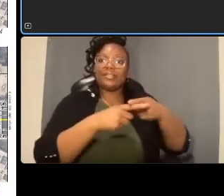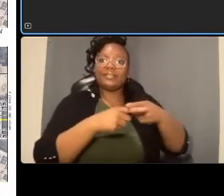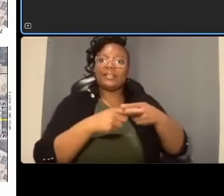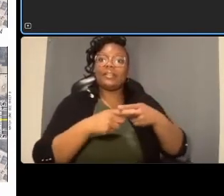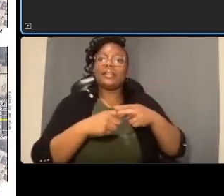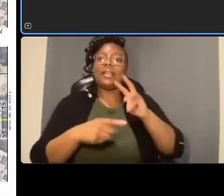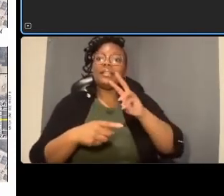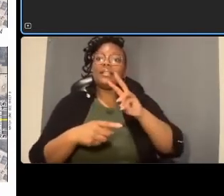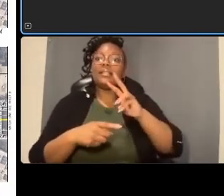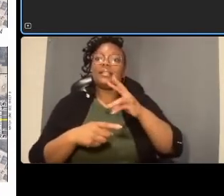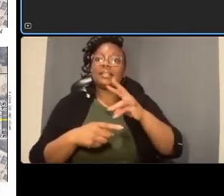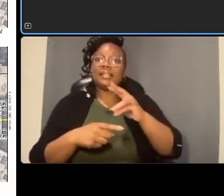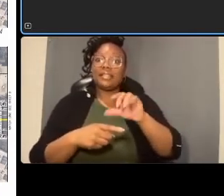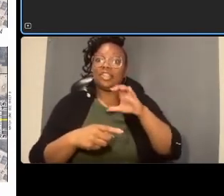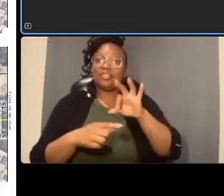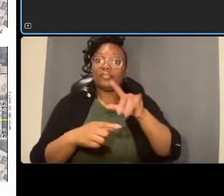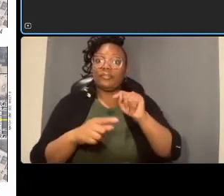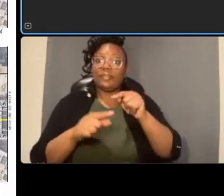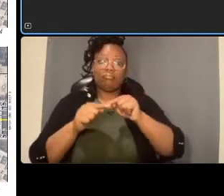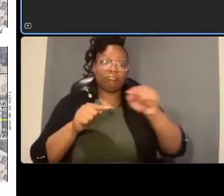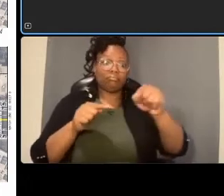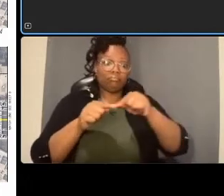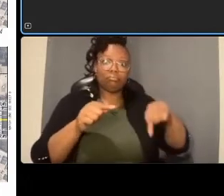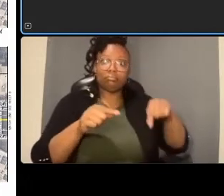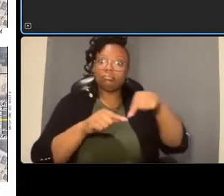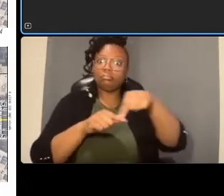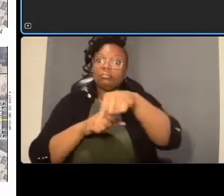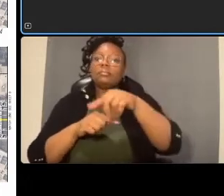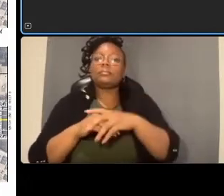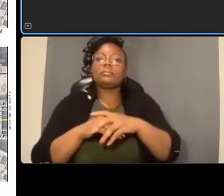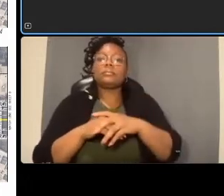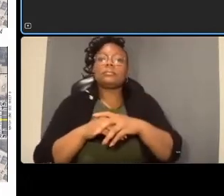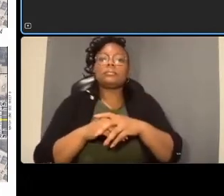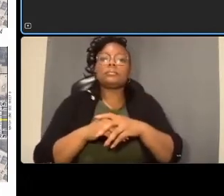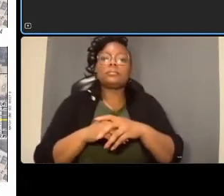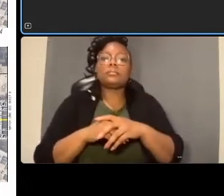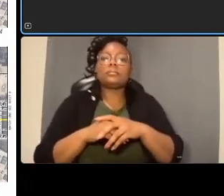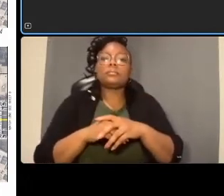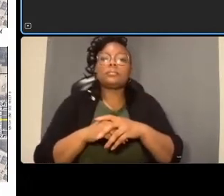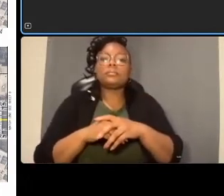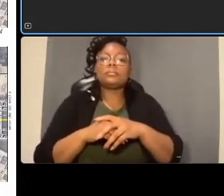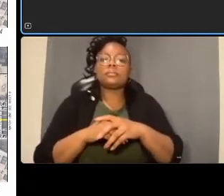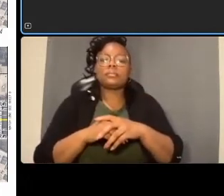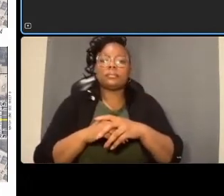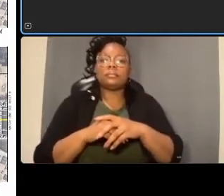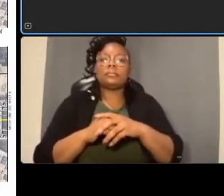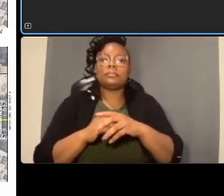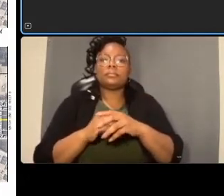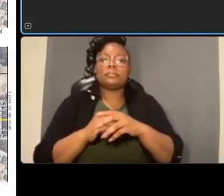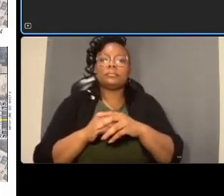third signalized intersection in the segment in the middle there delicate everett and 36 streets